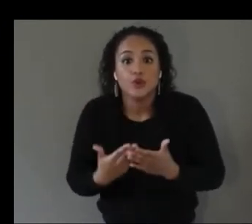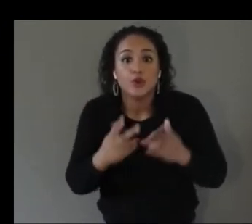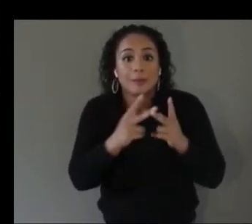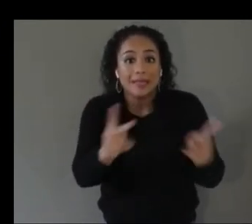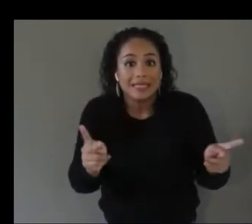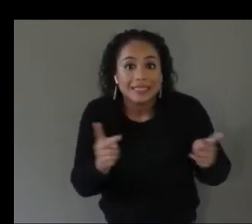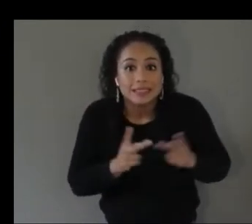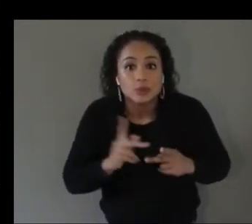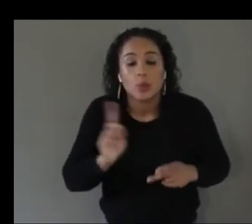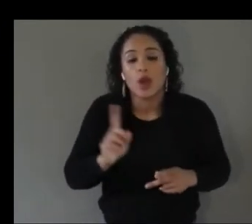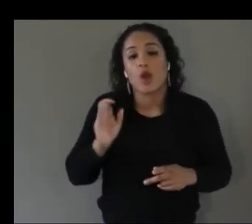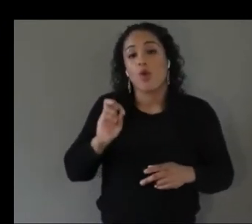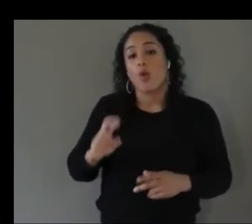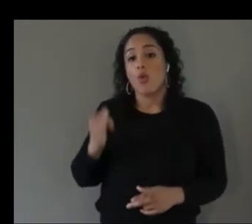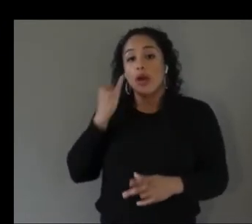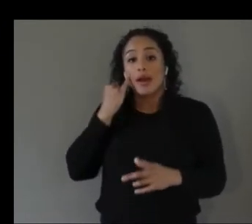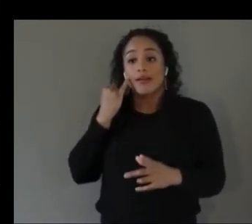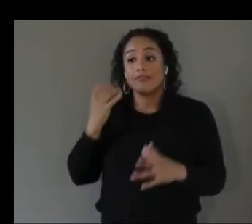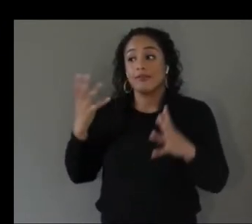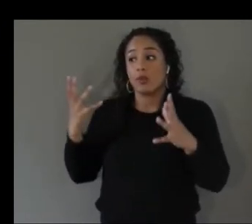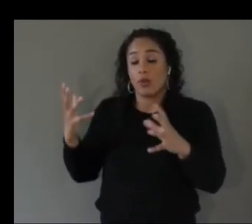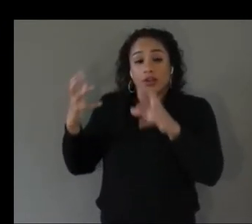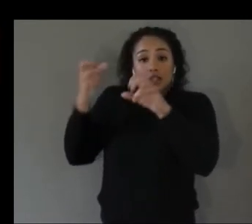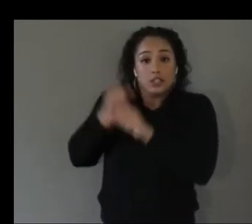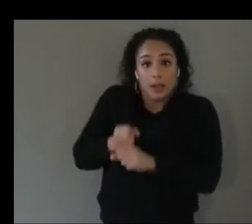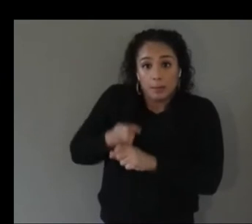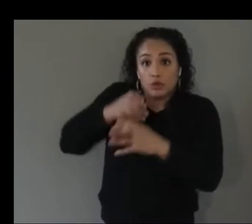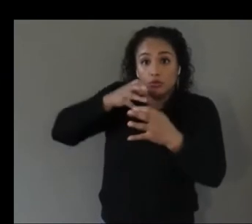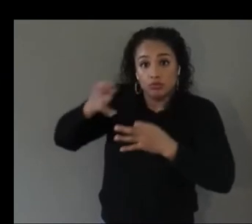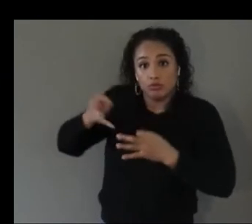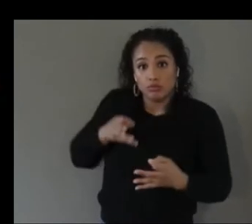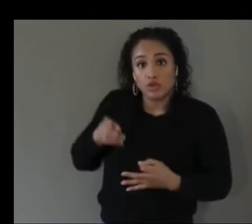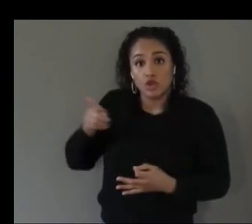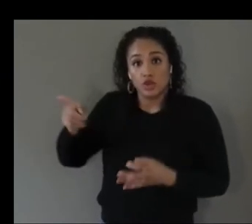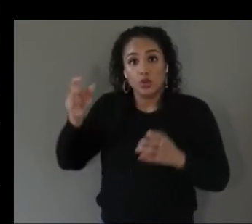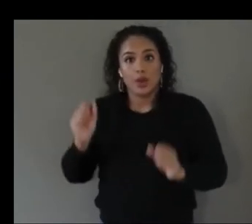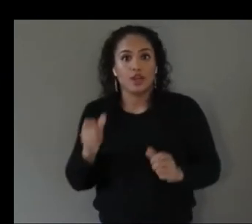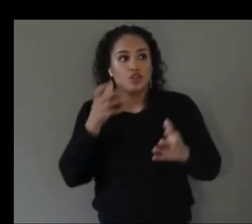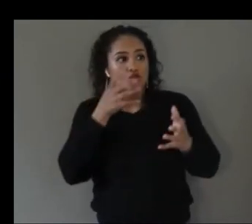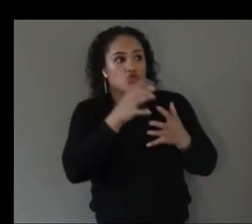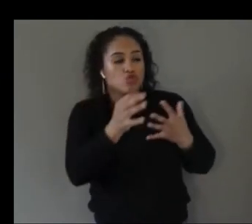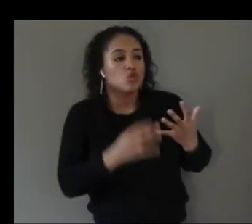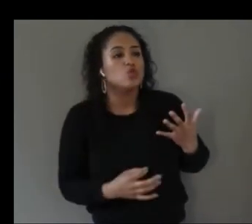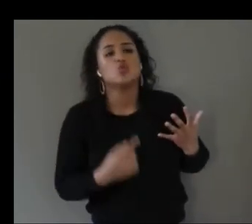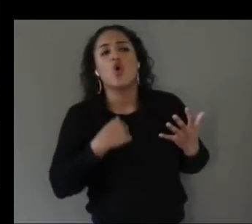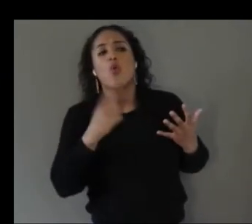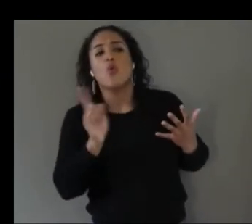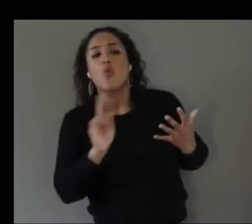you want more depth about maybe like how well the color matches to something else in your room or